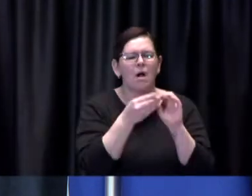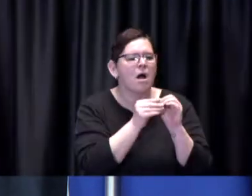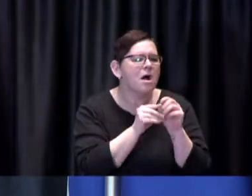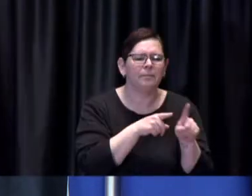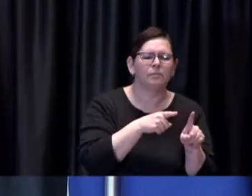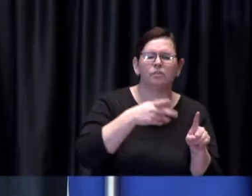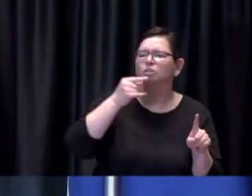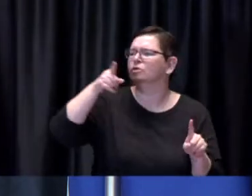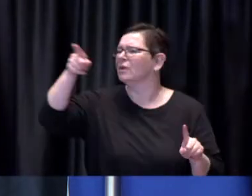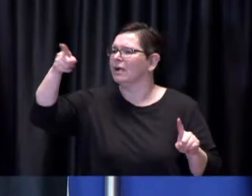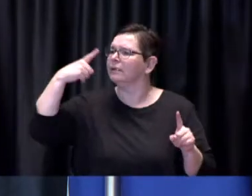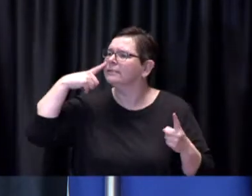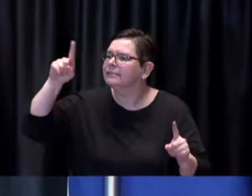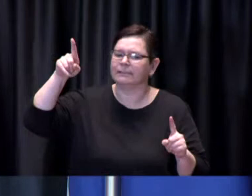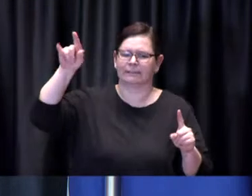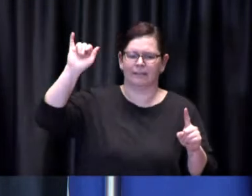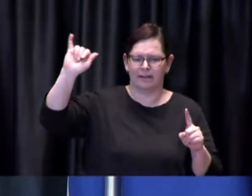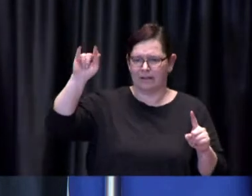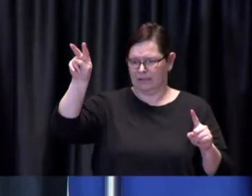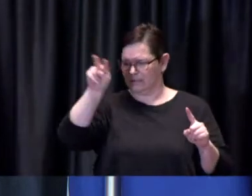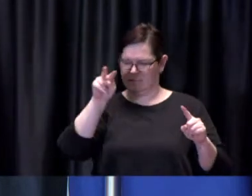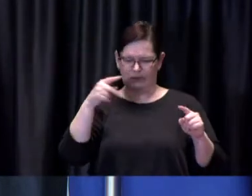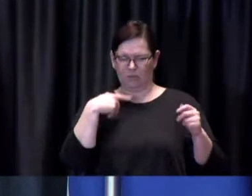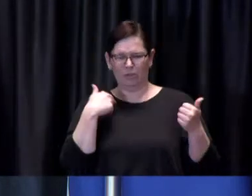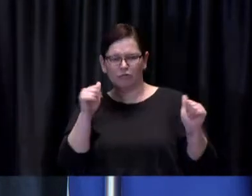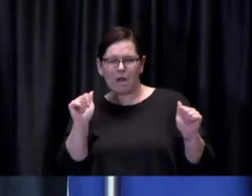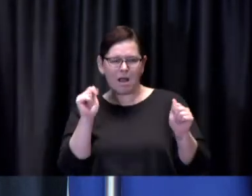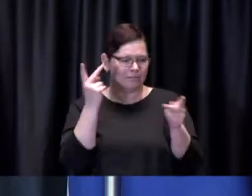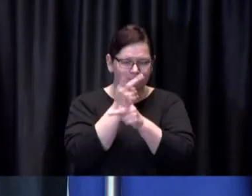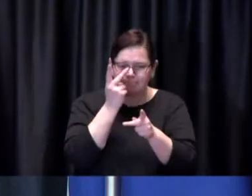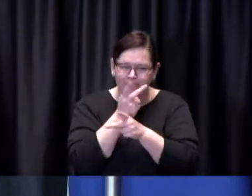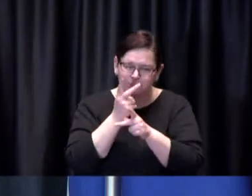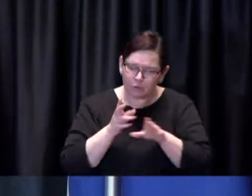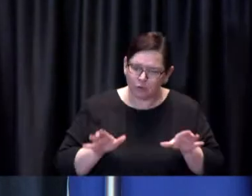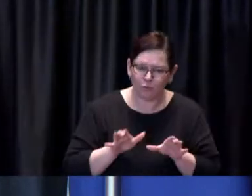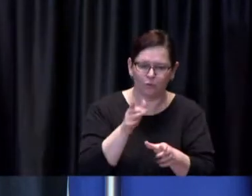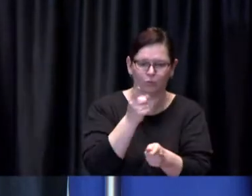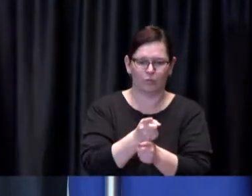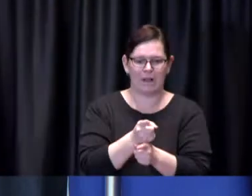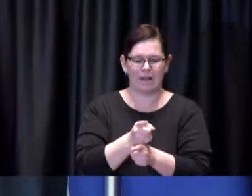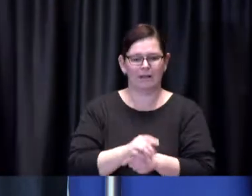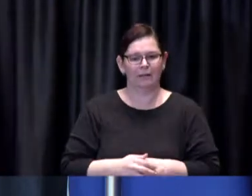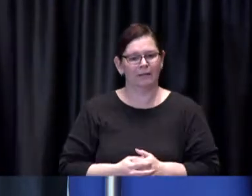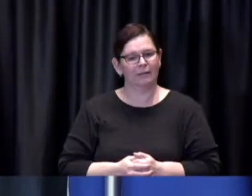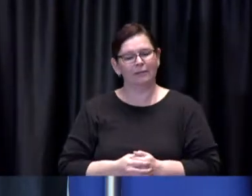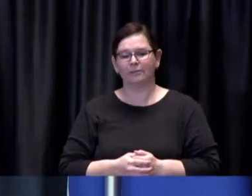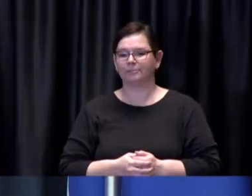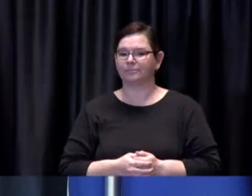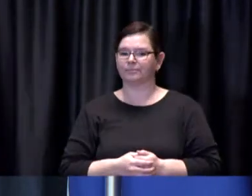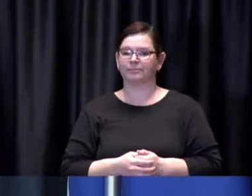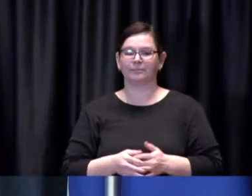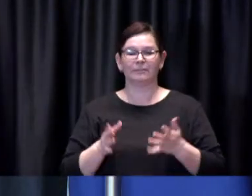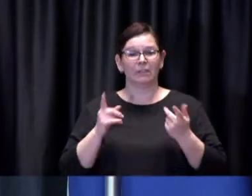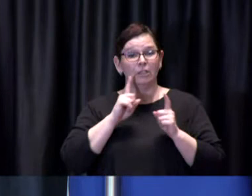for improvement of course supply has been one of the key issues over the past several weeks